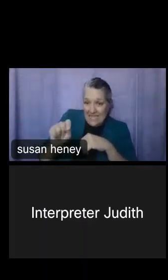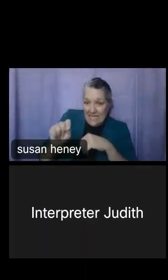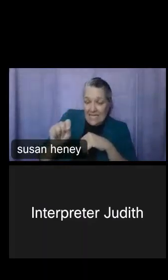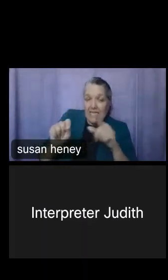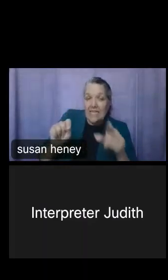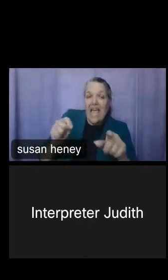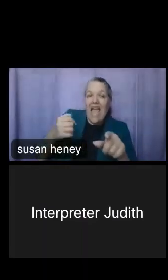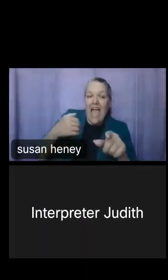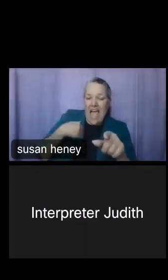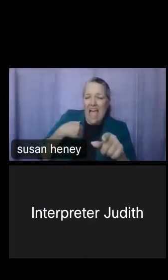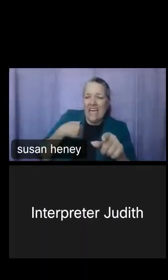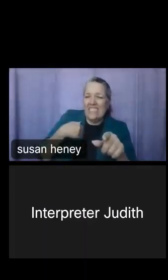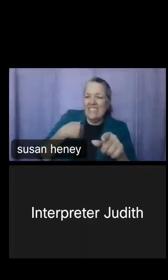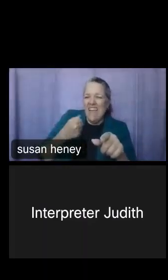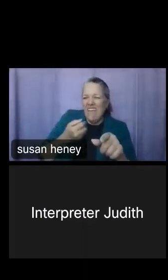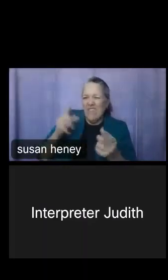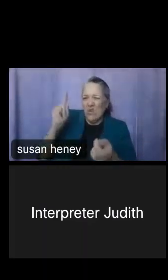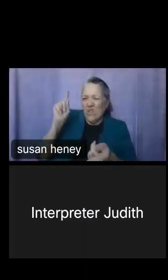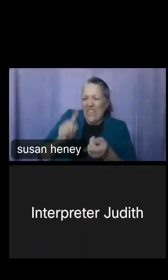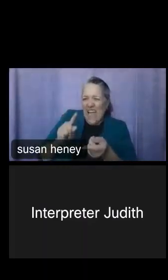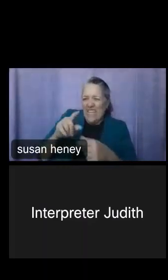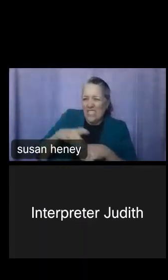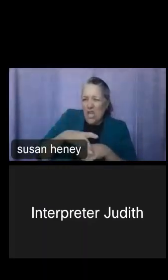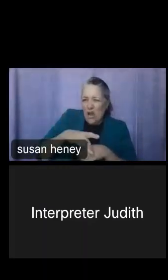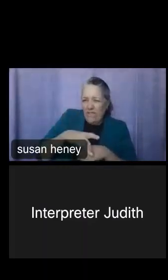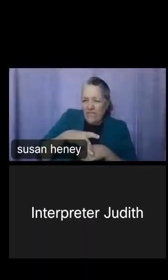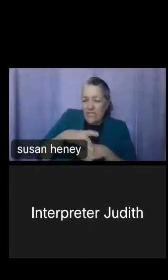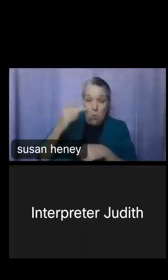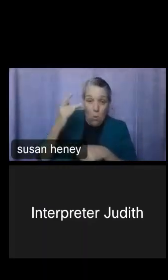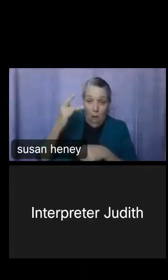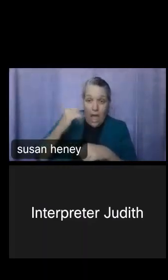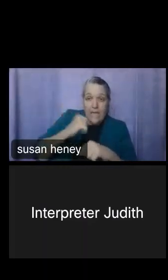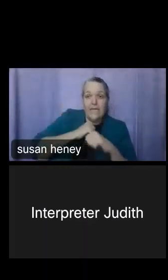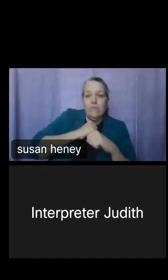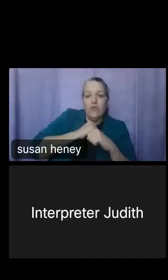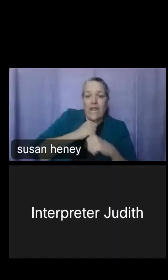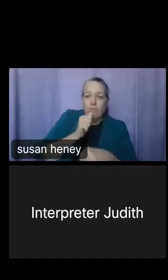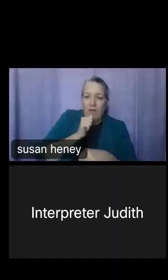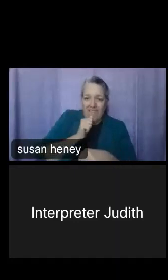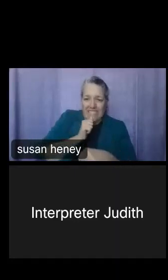less geographies in order to protect privacy, but for my example, I'm going to be looking